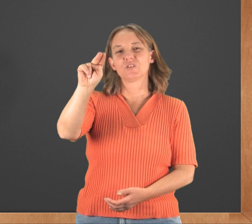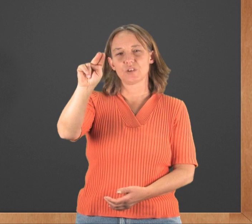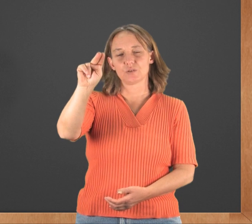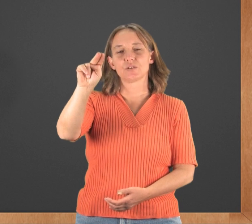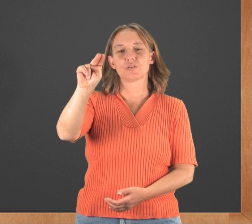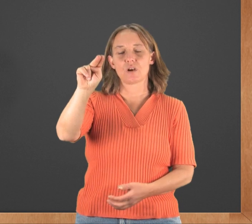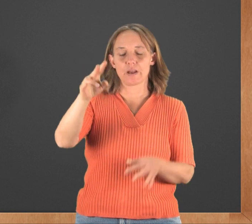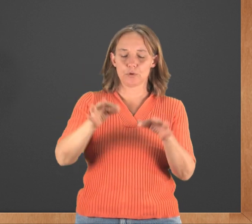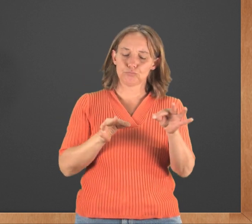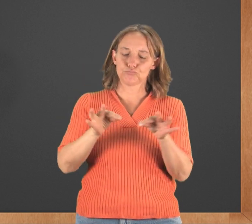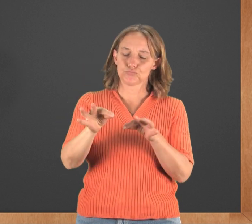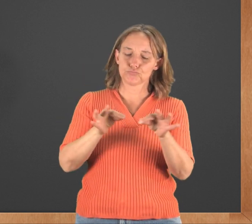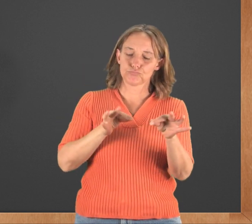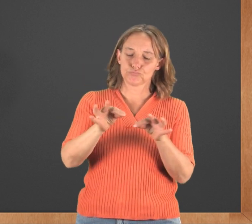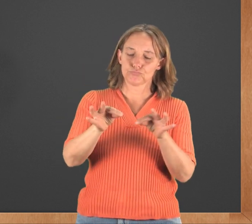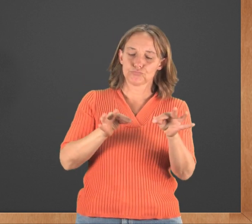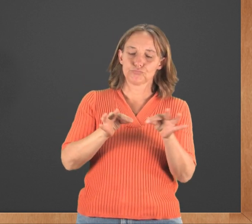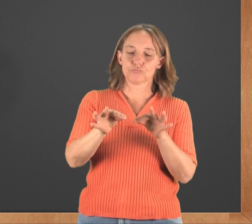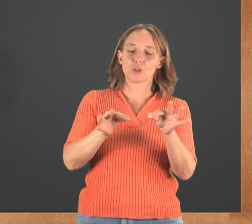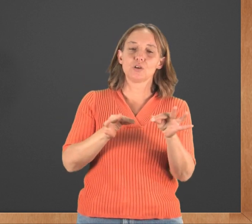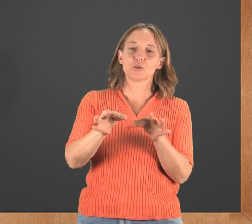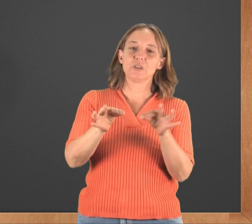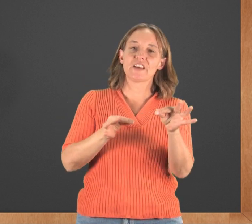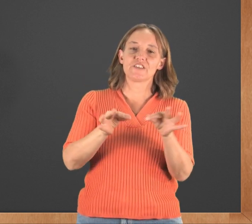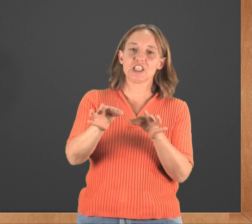It's also describe. Can also be definition.